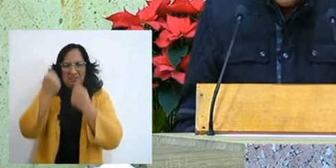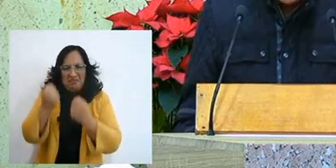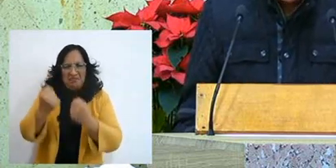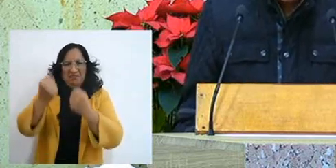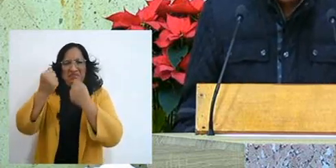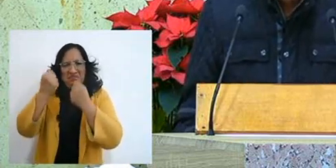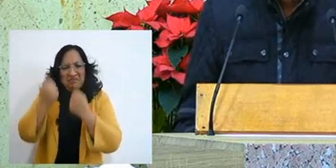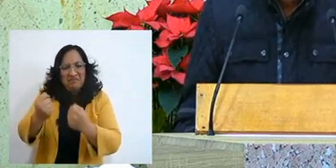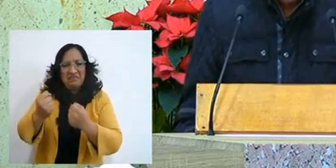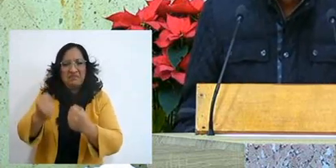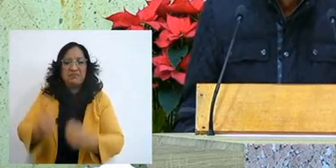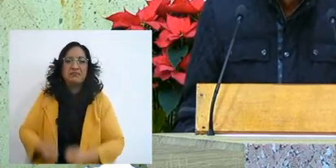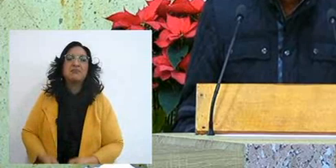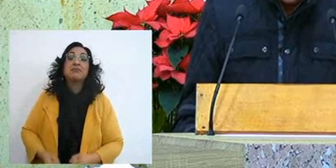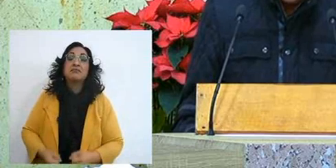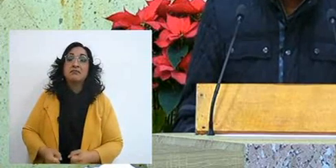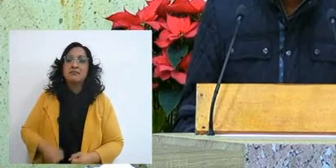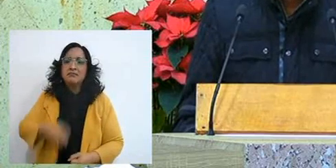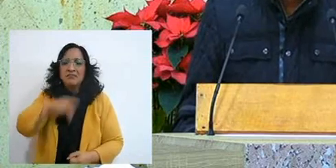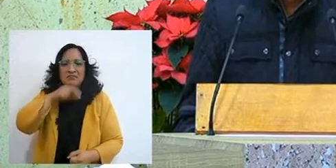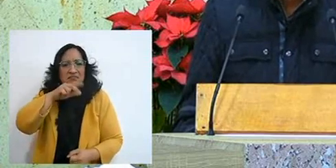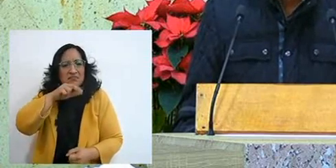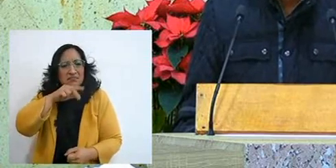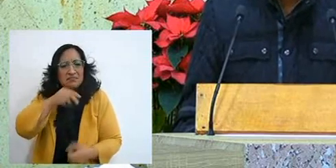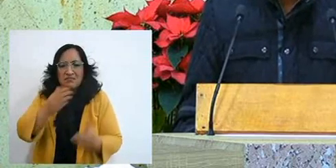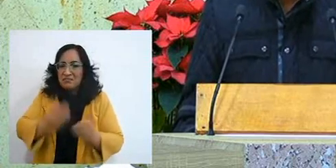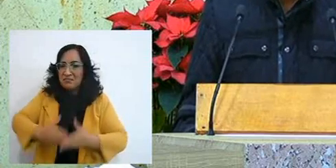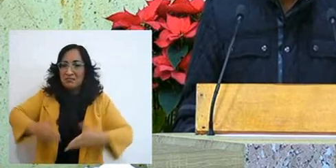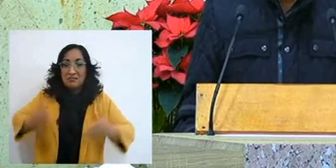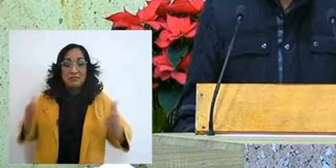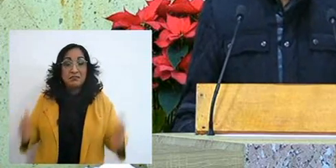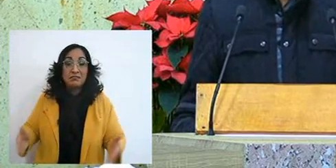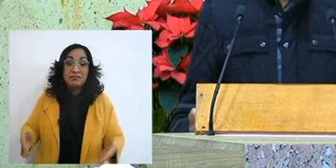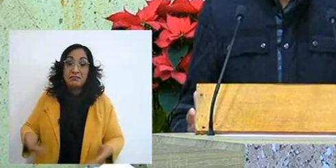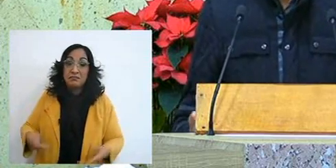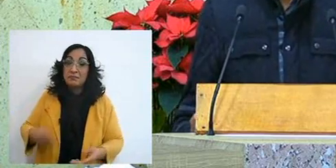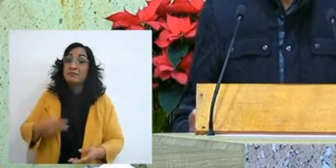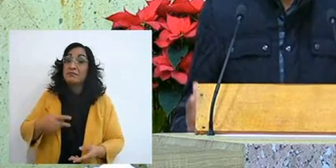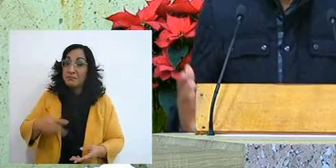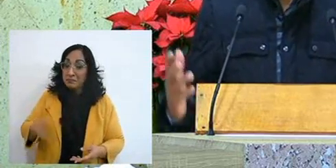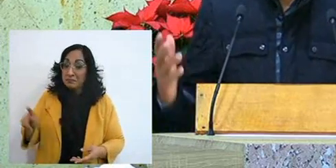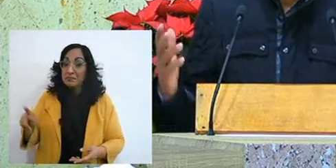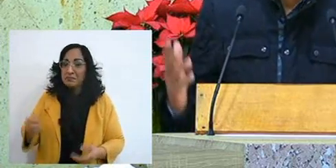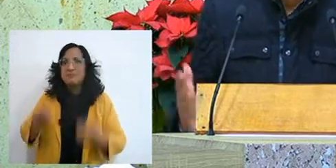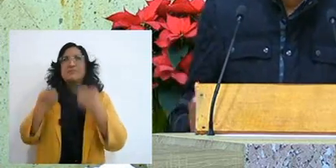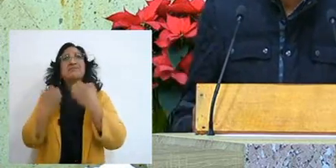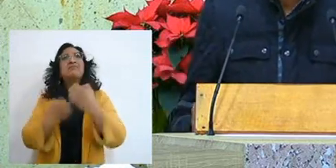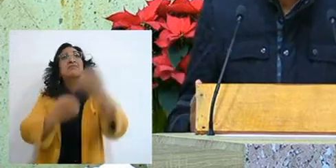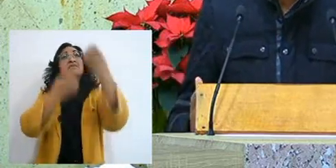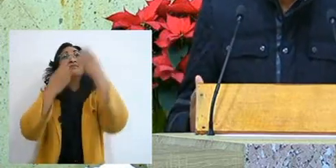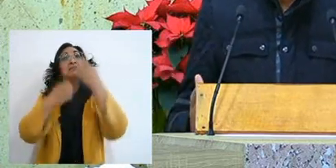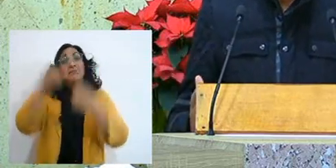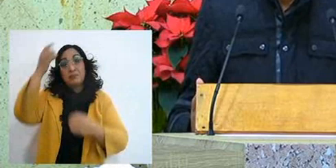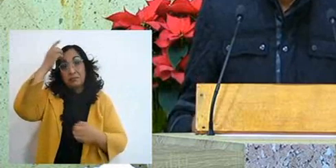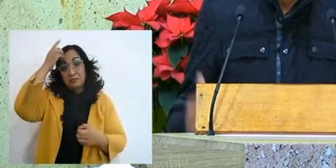Truly, a terrible anguish, but they cried out to the Lord and the Lord heard them,